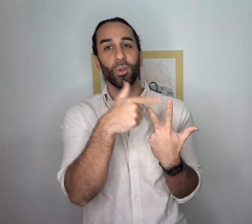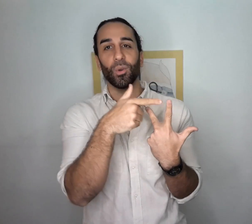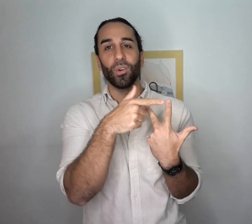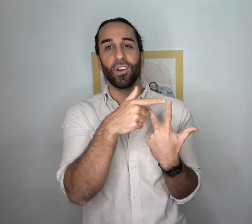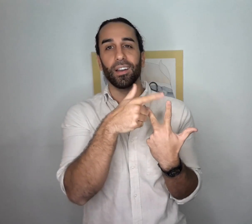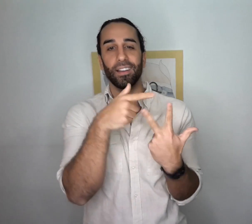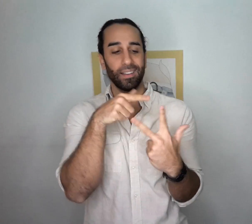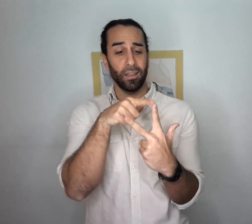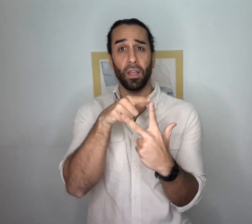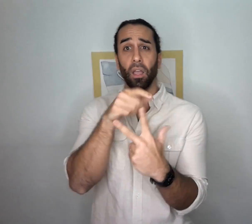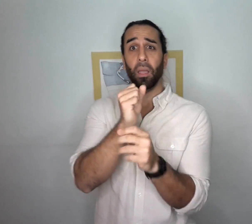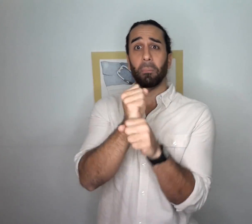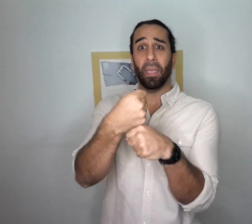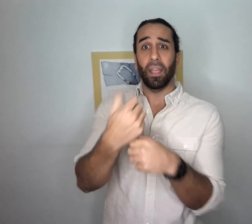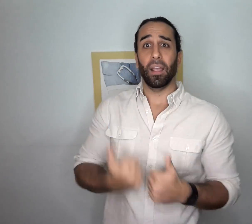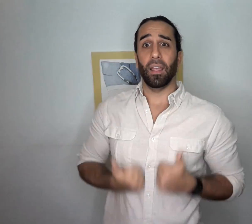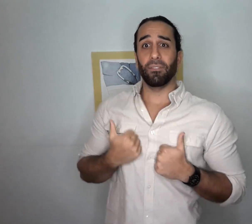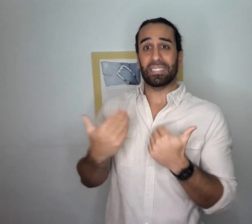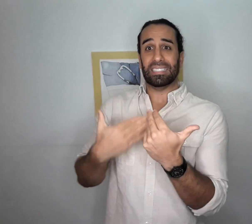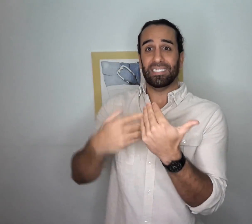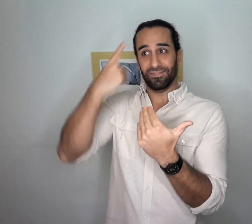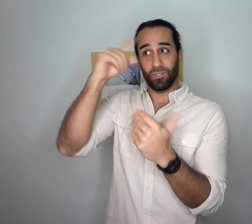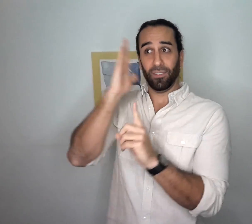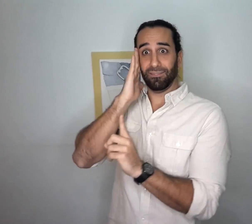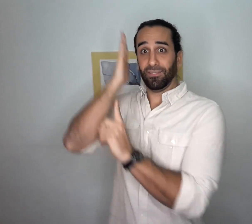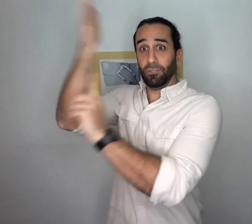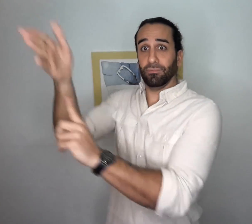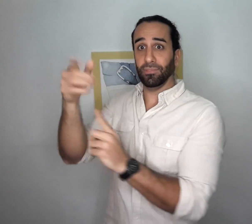It's about making life easier for our future selves.